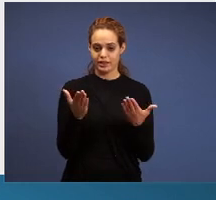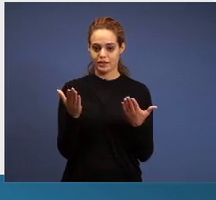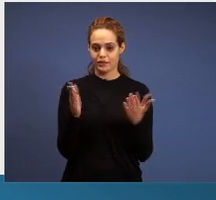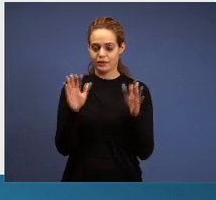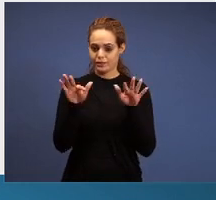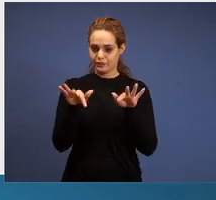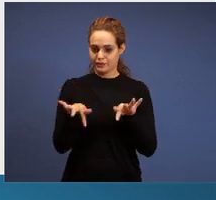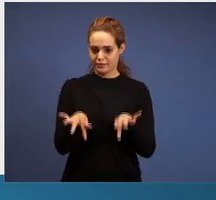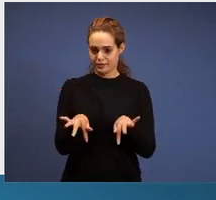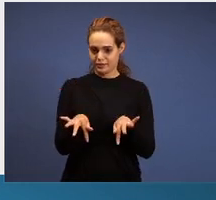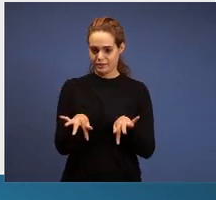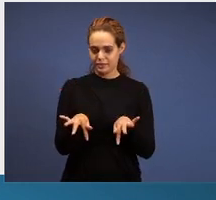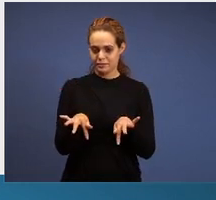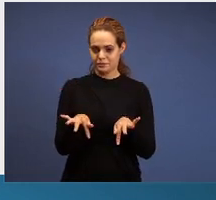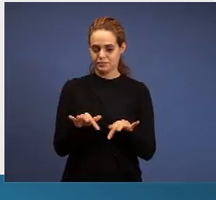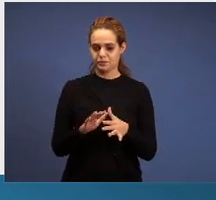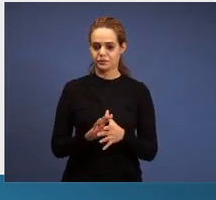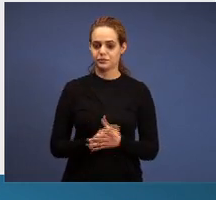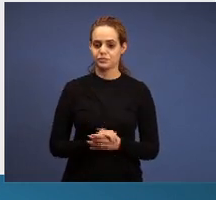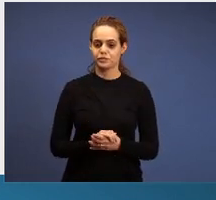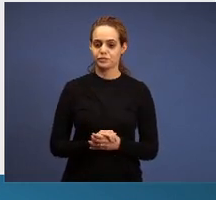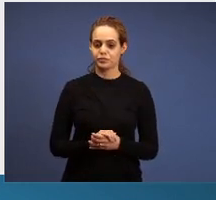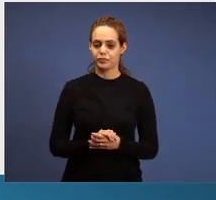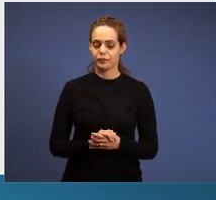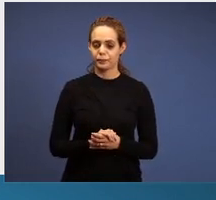connected with us and our fraternal embrace.